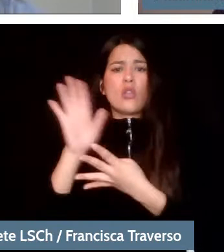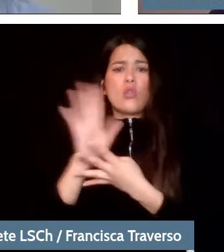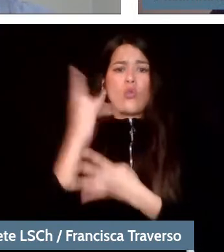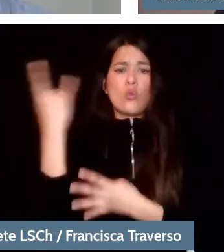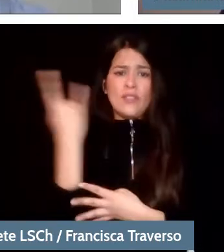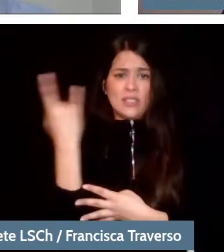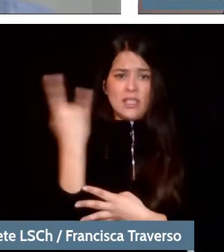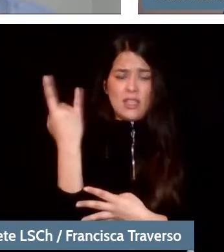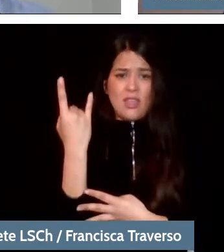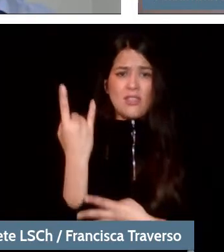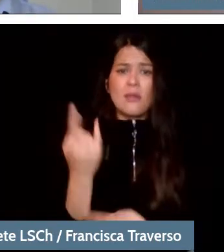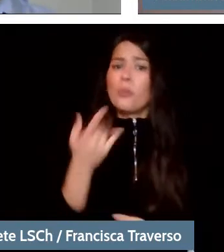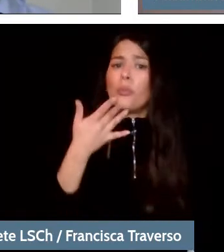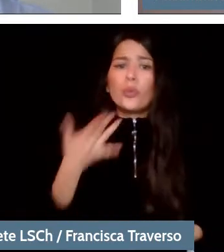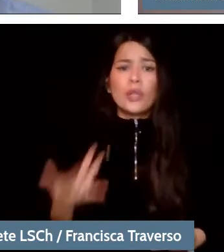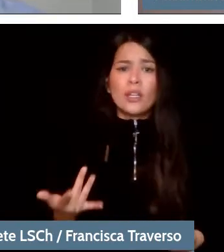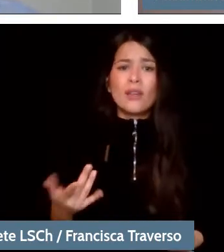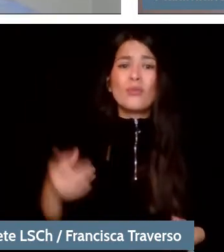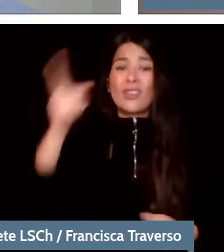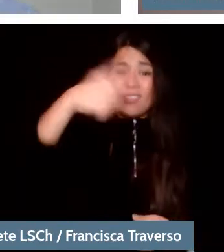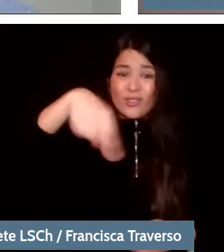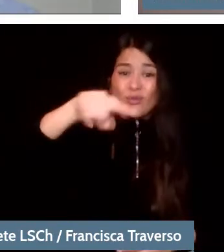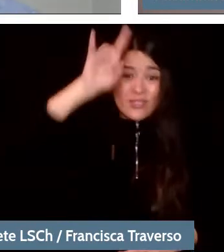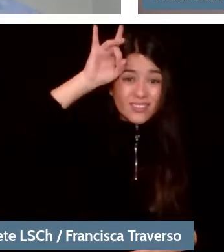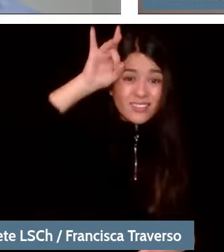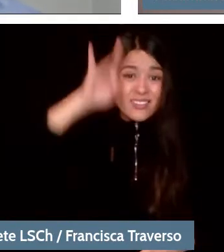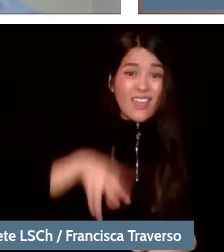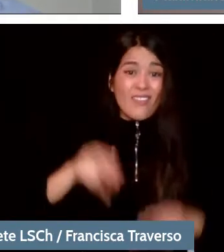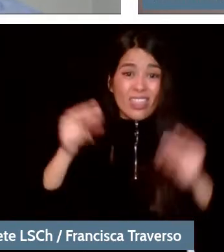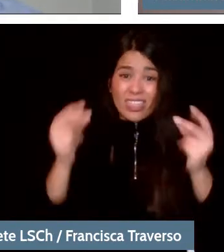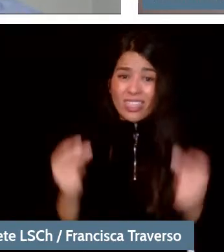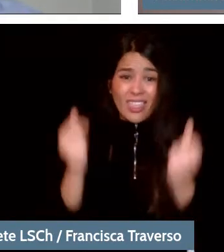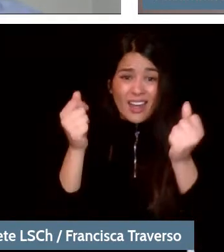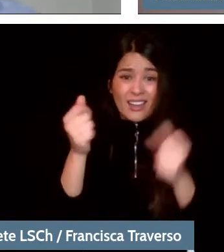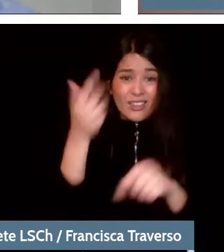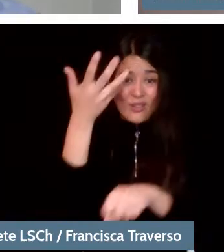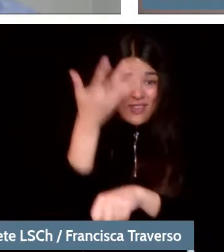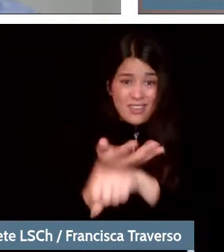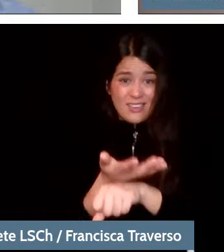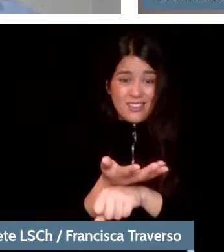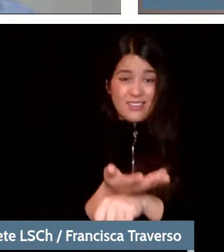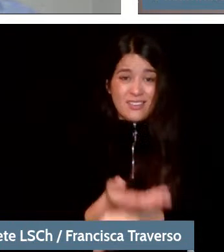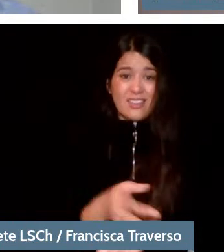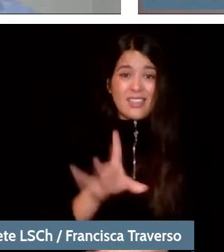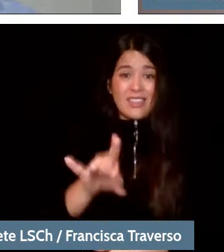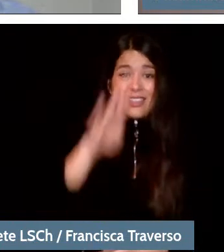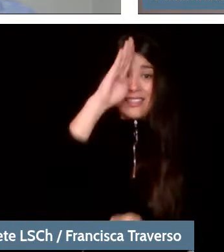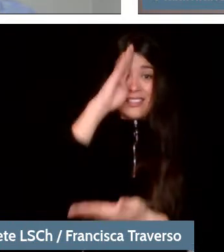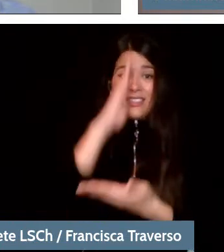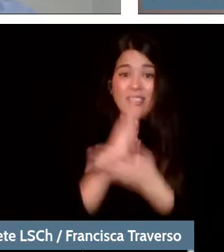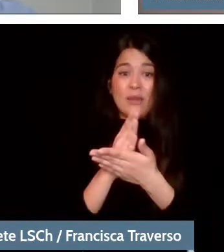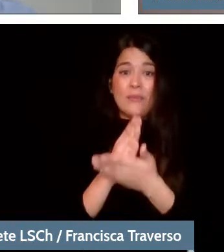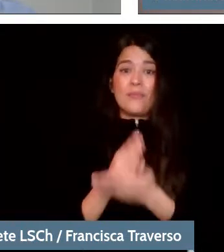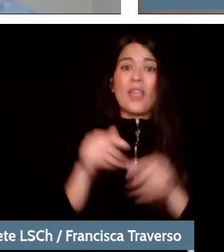to musical creativity because of the talent there is, but because a decision was made. Now, we are all waiting for the theater at the University of Chile,